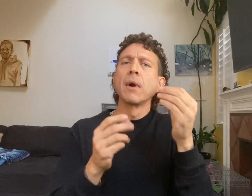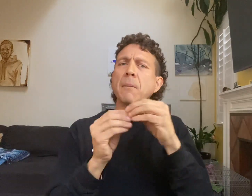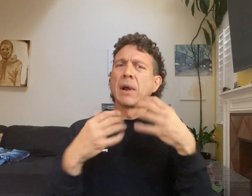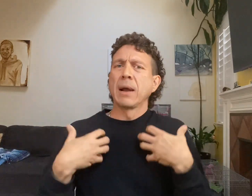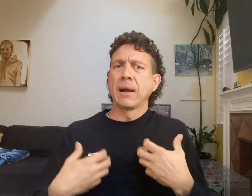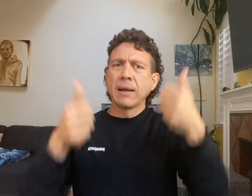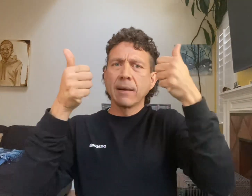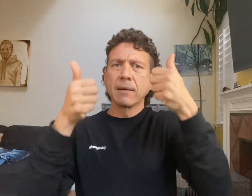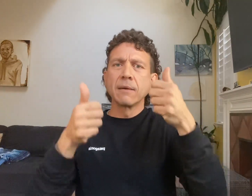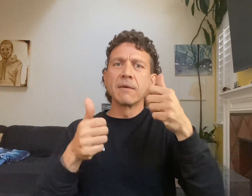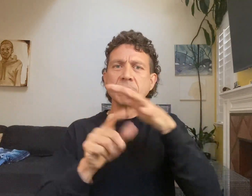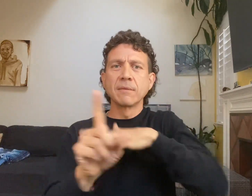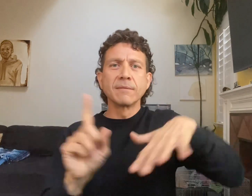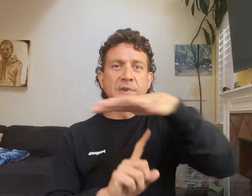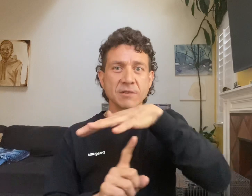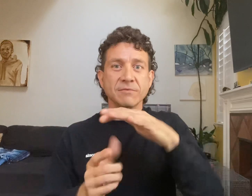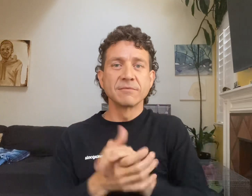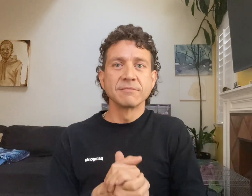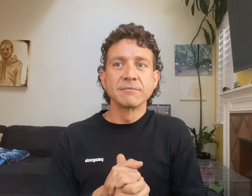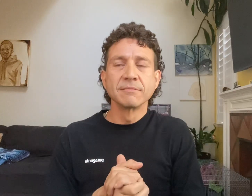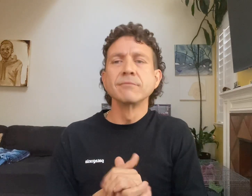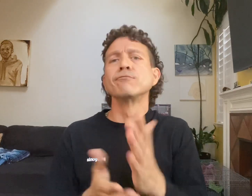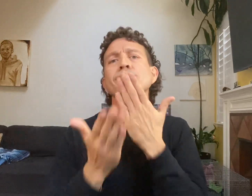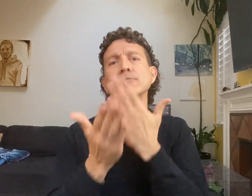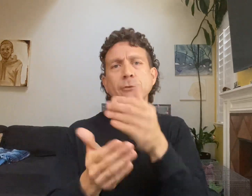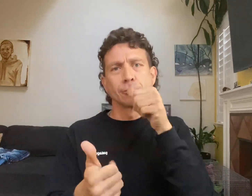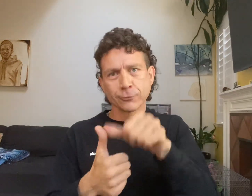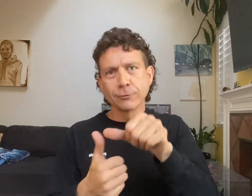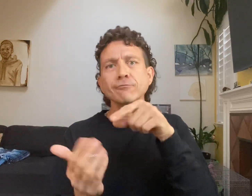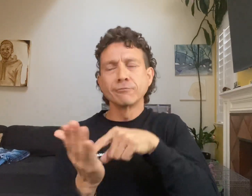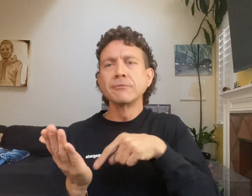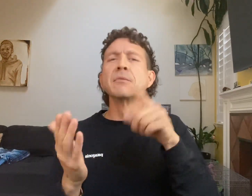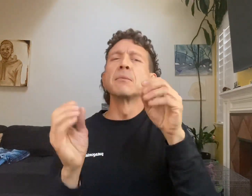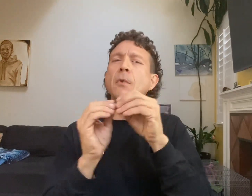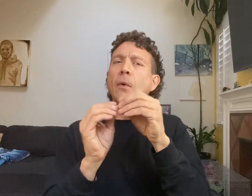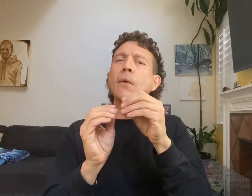school becoming a stronger and healthier settings enviroment again, thank you for the letter